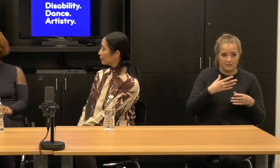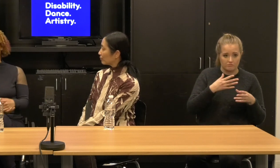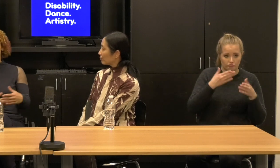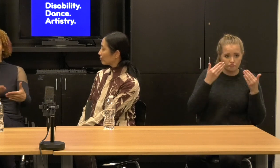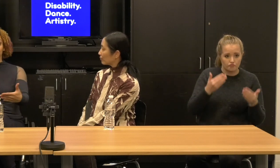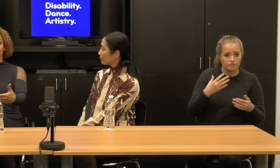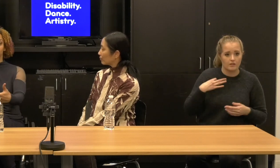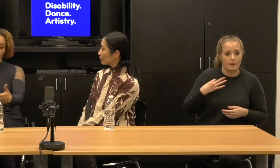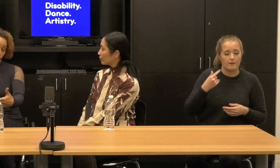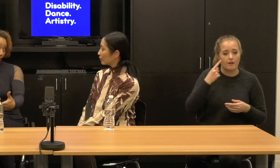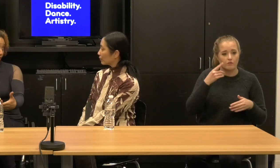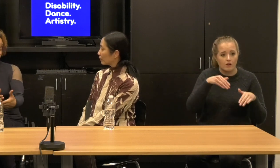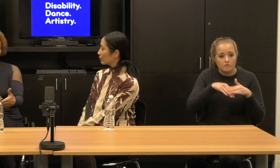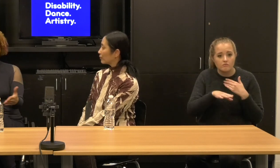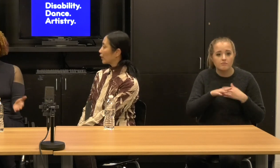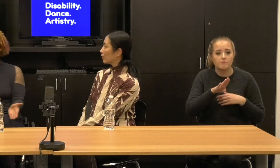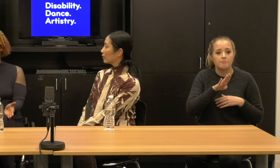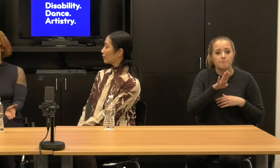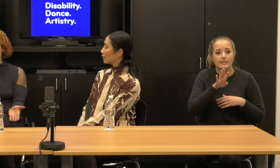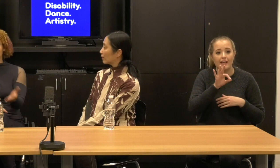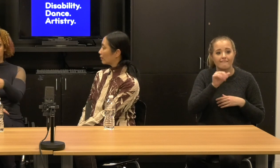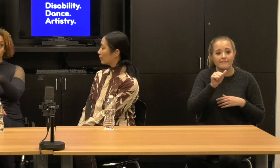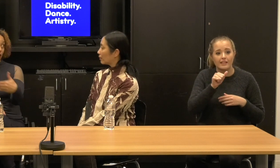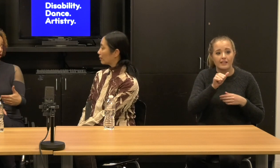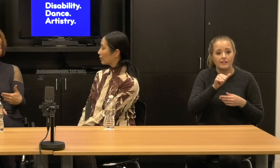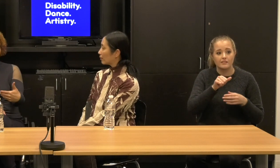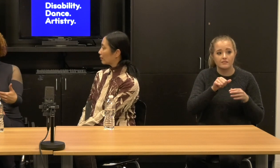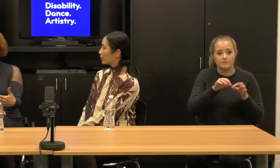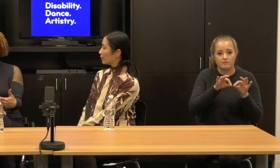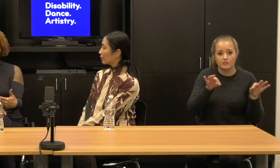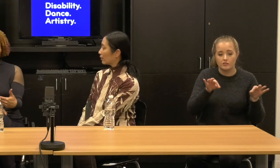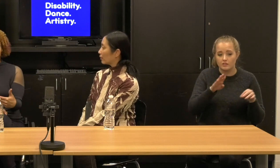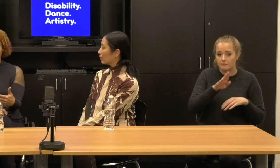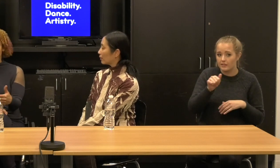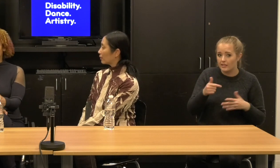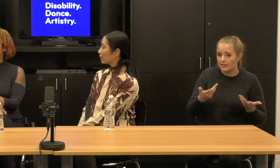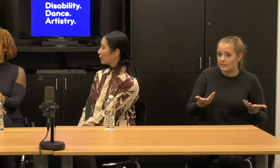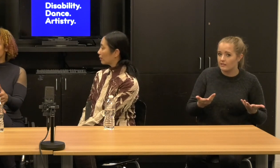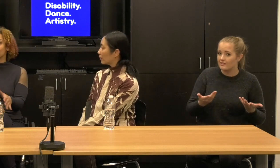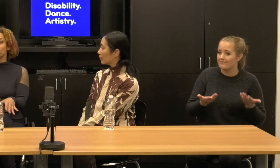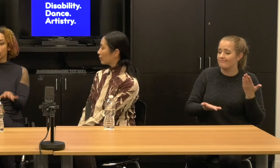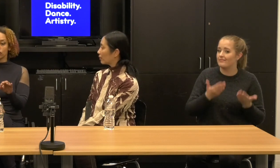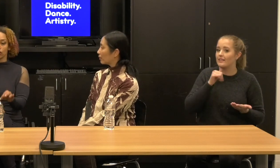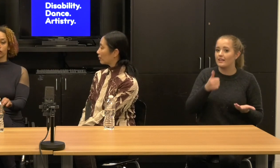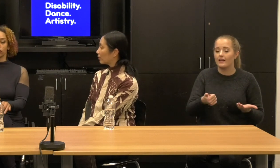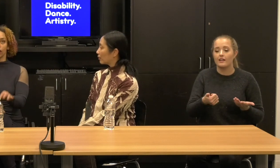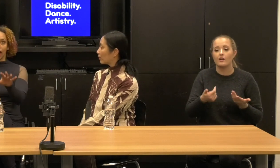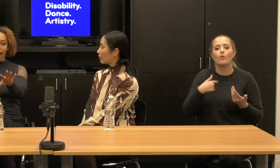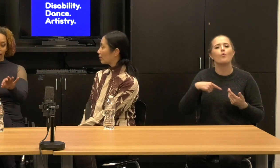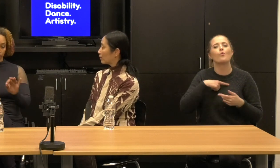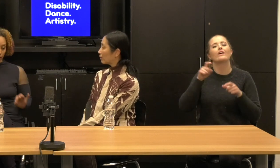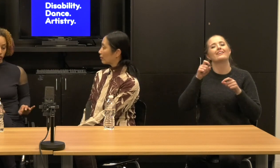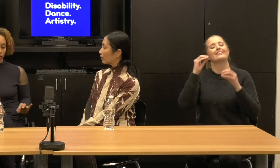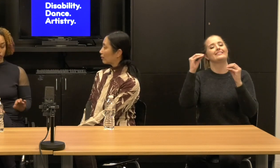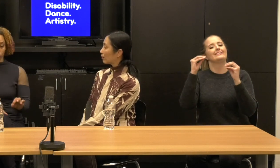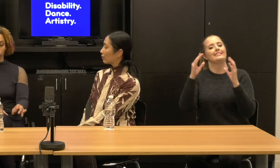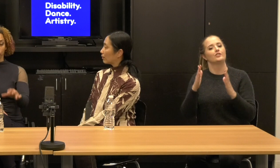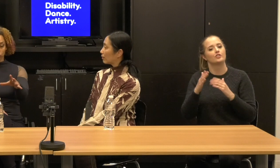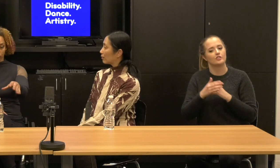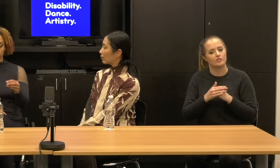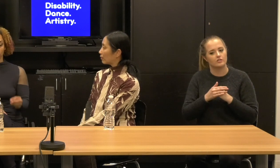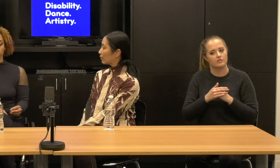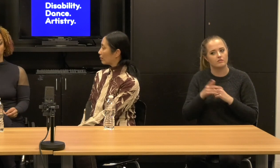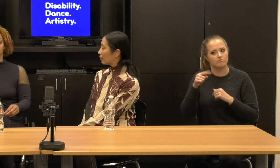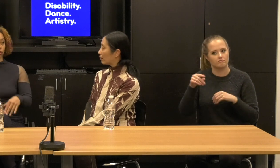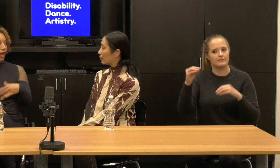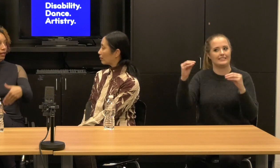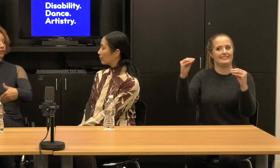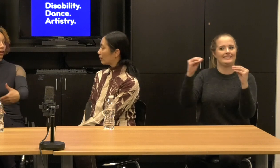And we need teachers who can teach us, I mean not just adaptation or translation or any